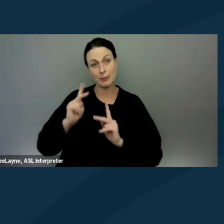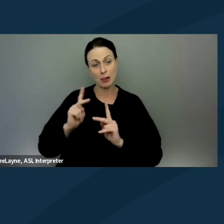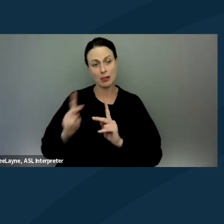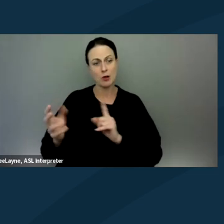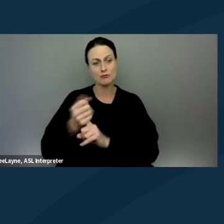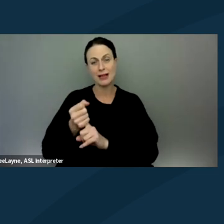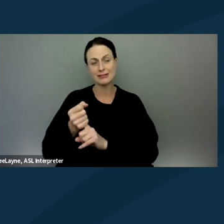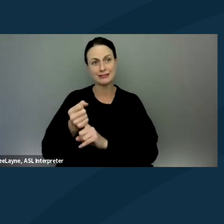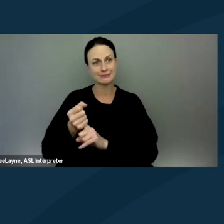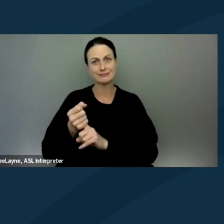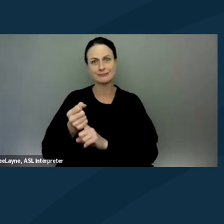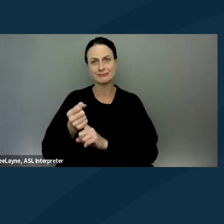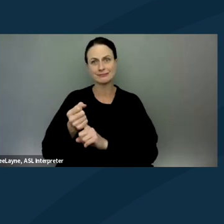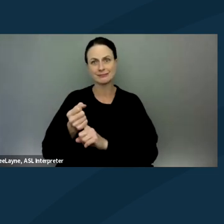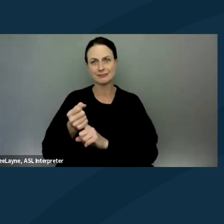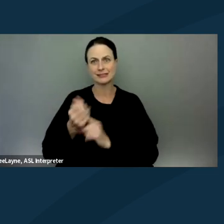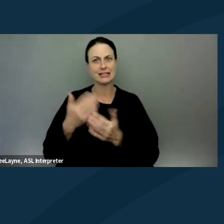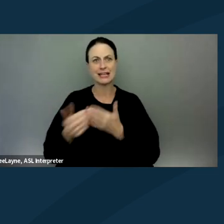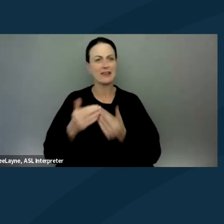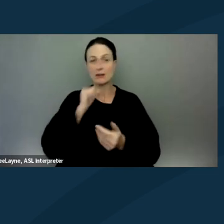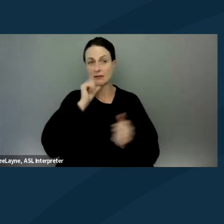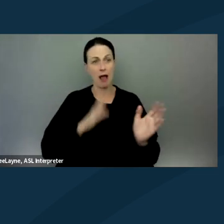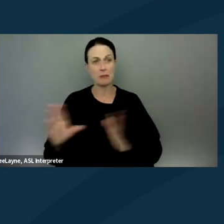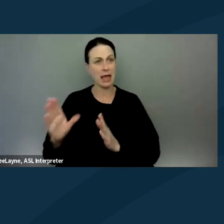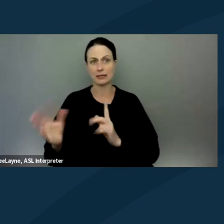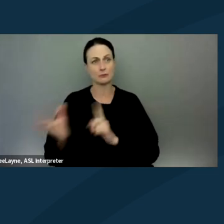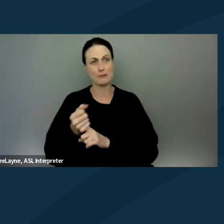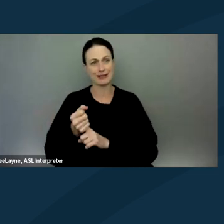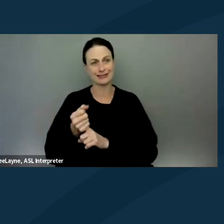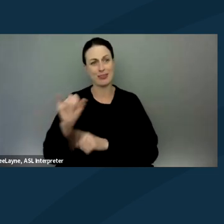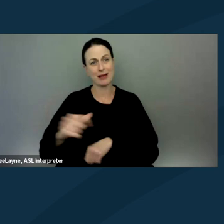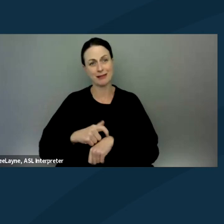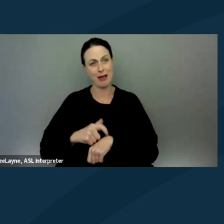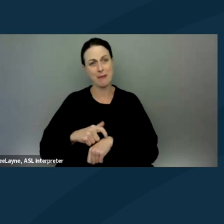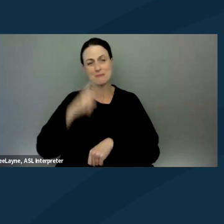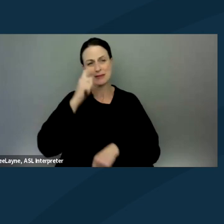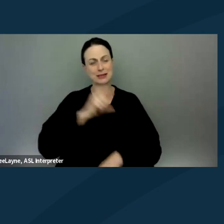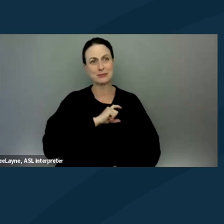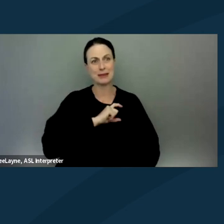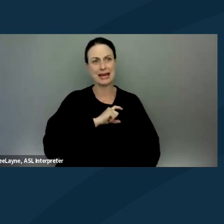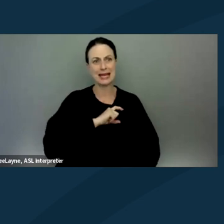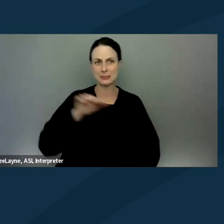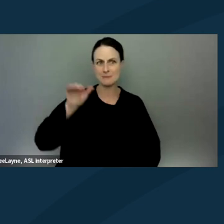even when they weren't planning to get arrested because the police tapped on them,